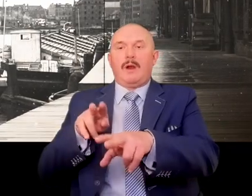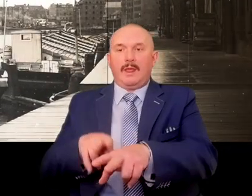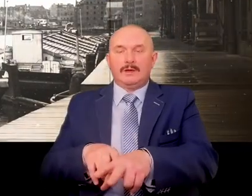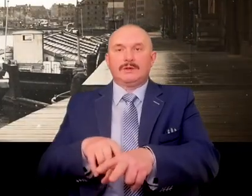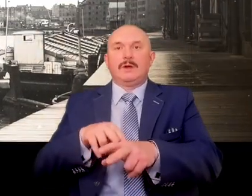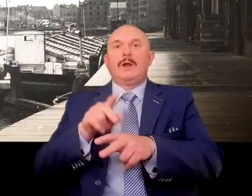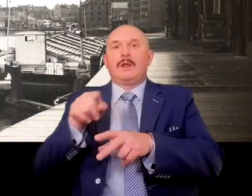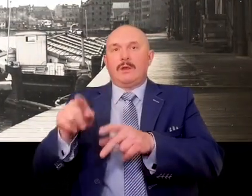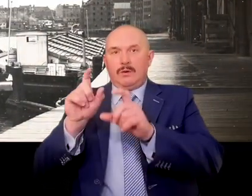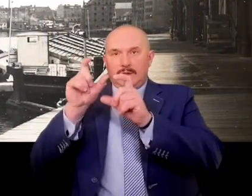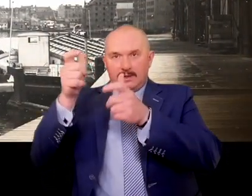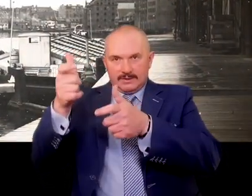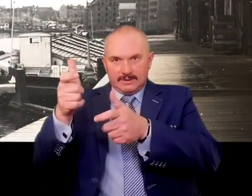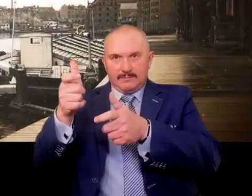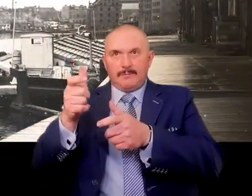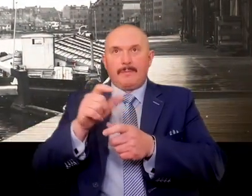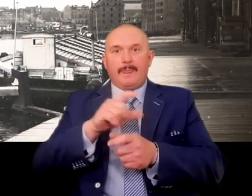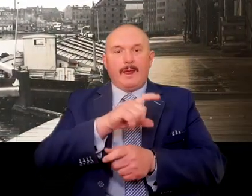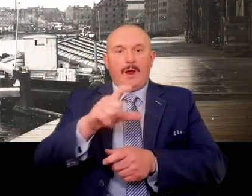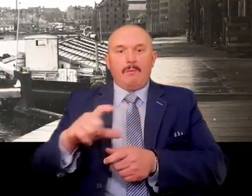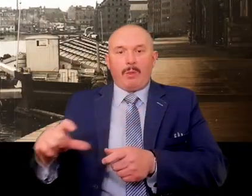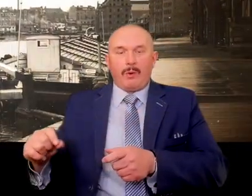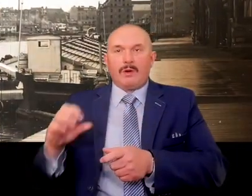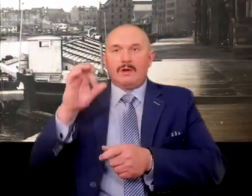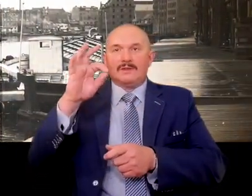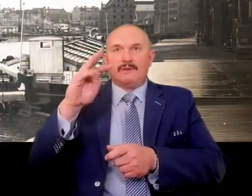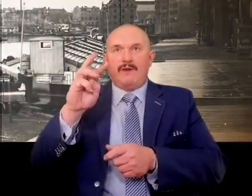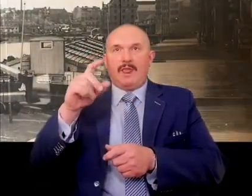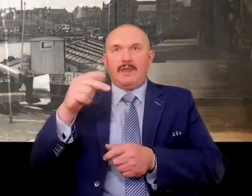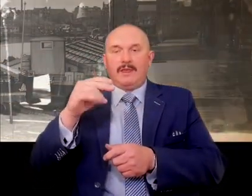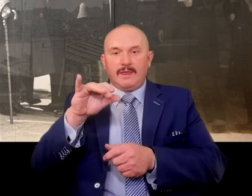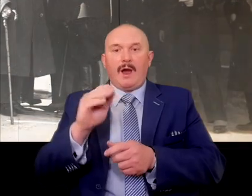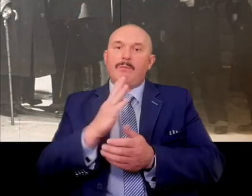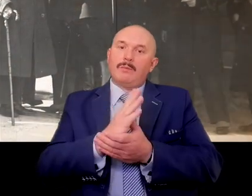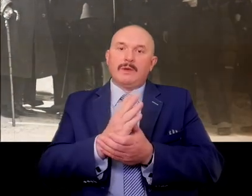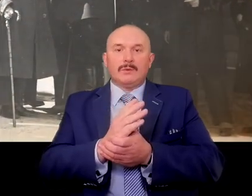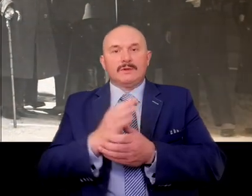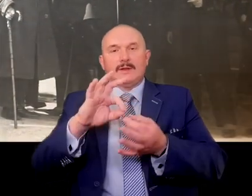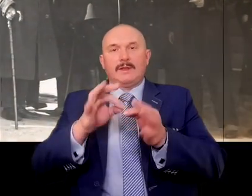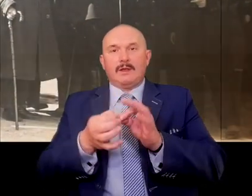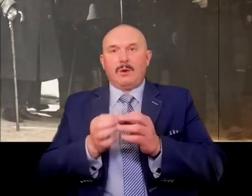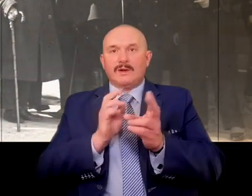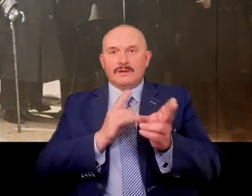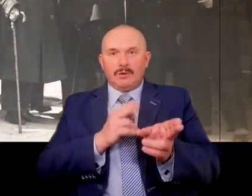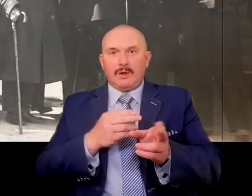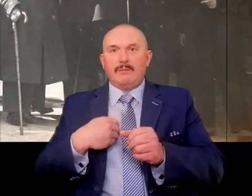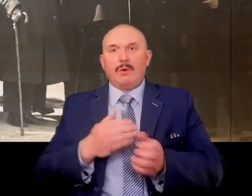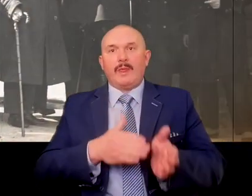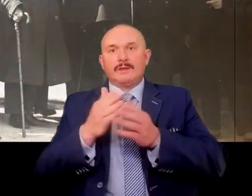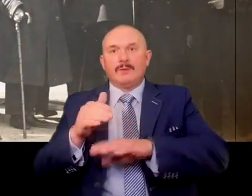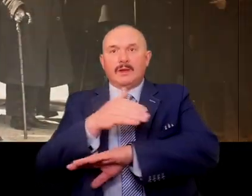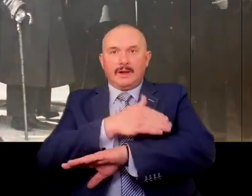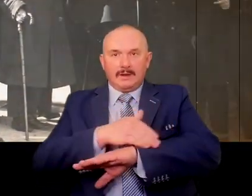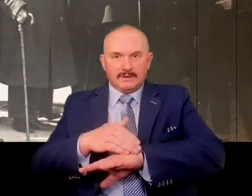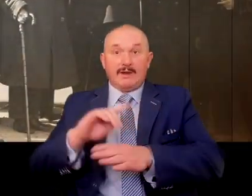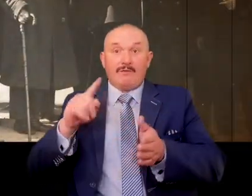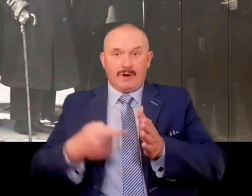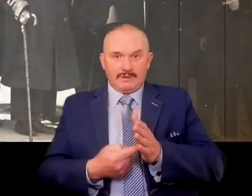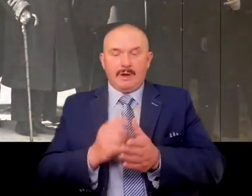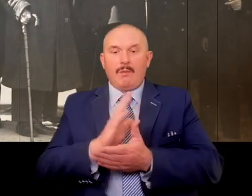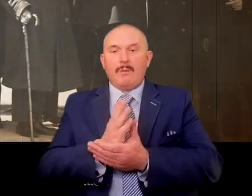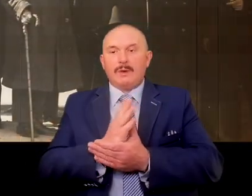On the Swelina stream, between Gdynia and Sopot was another border between Poland and Free City of Gdansk.